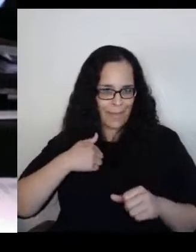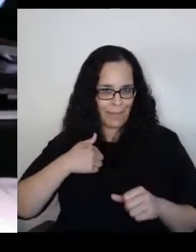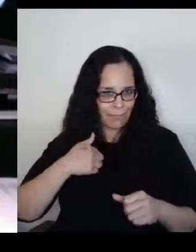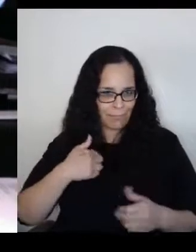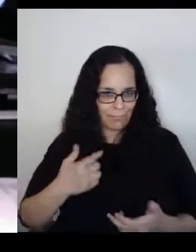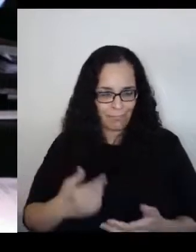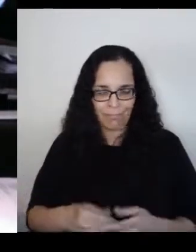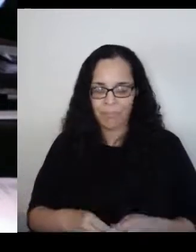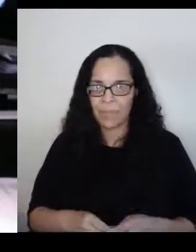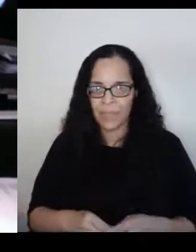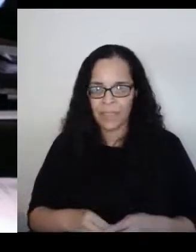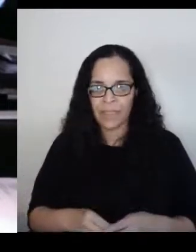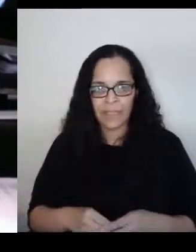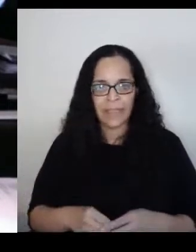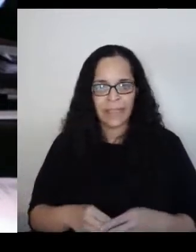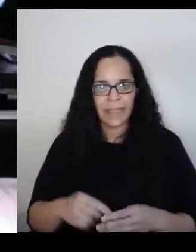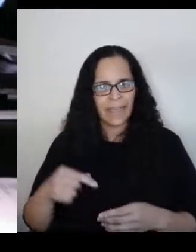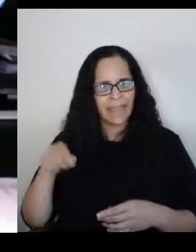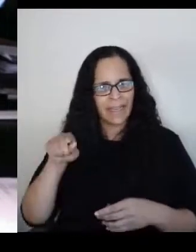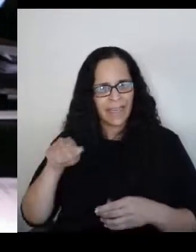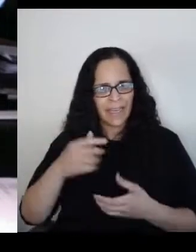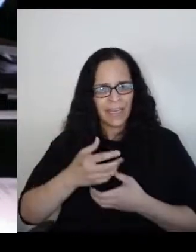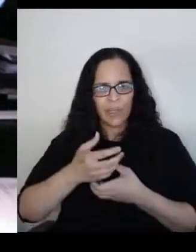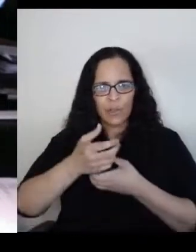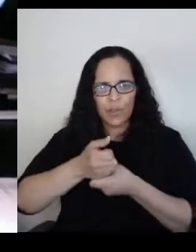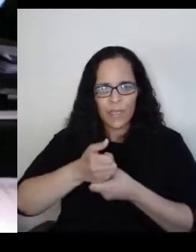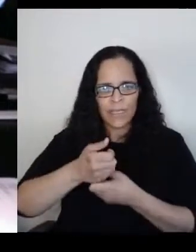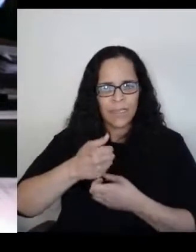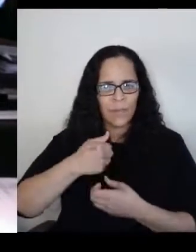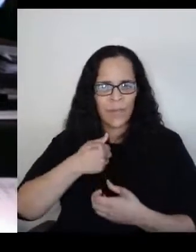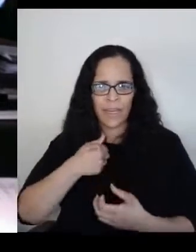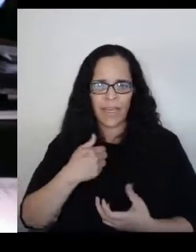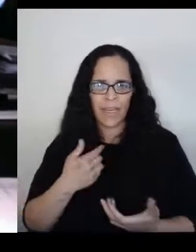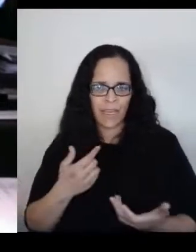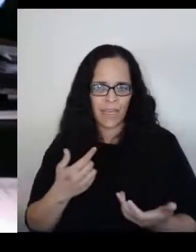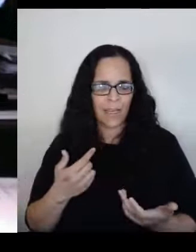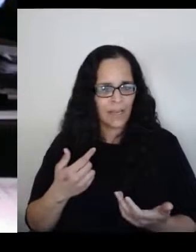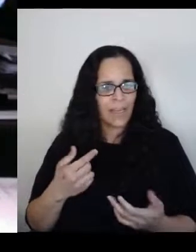He trusted me with, to create a pathway for myself.